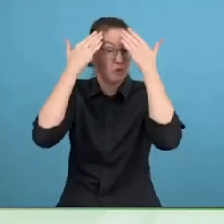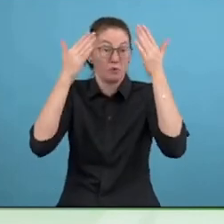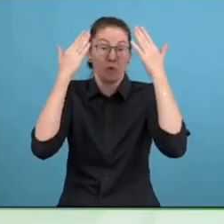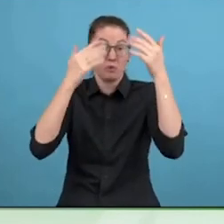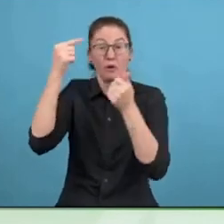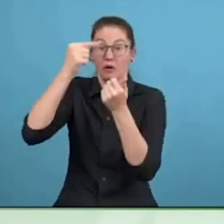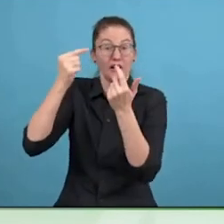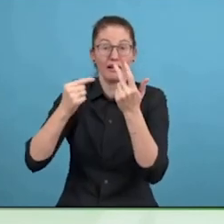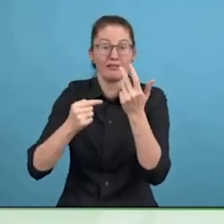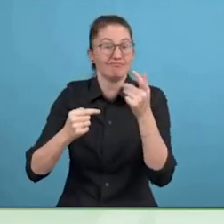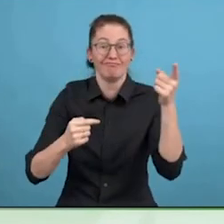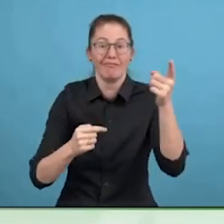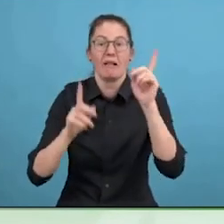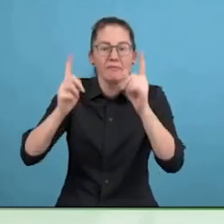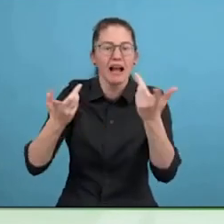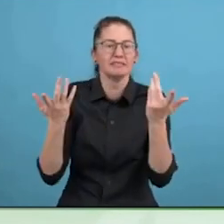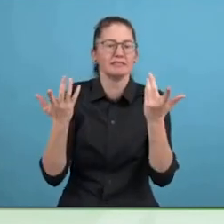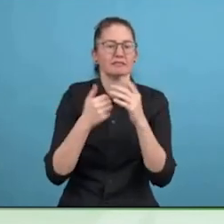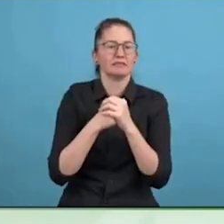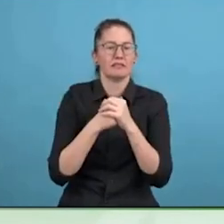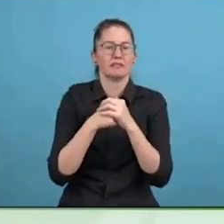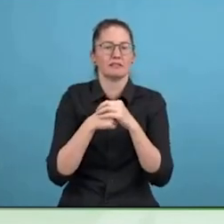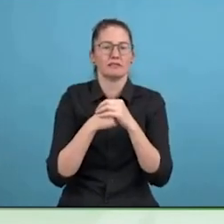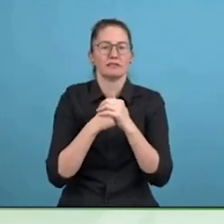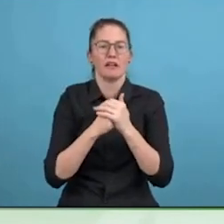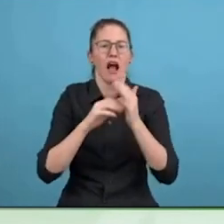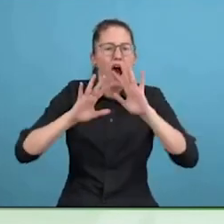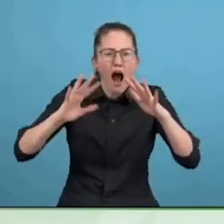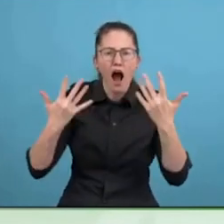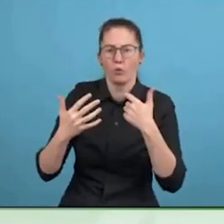OK, that is a simple solution.